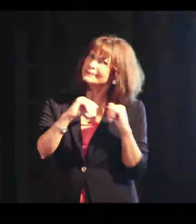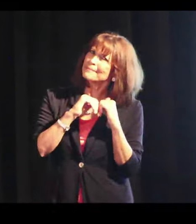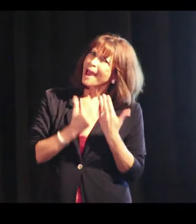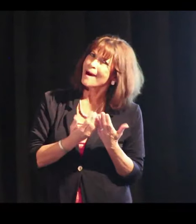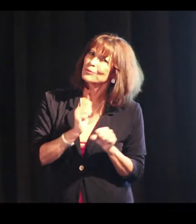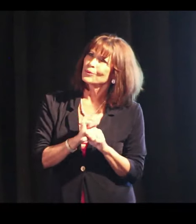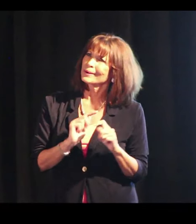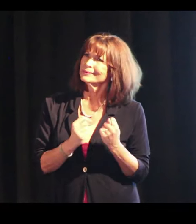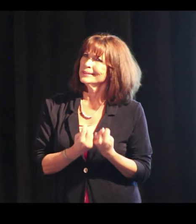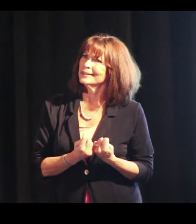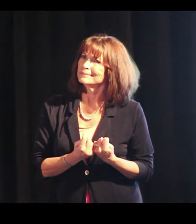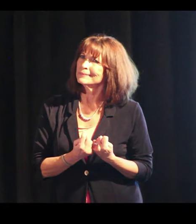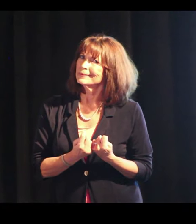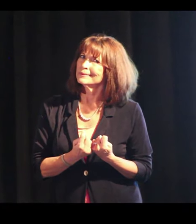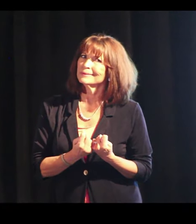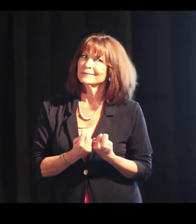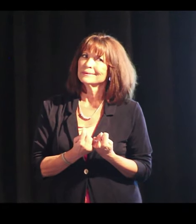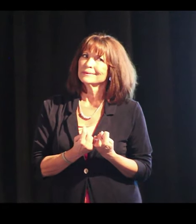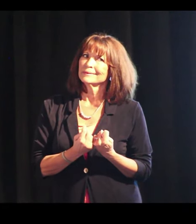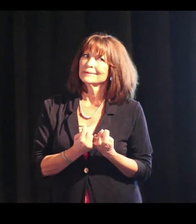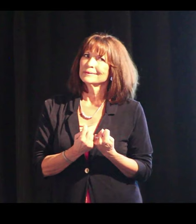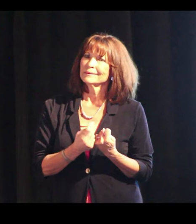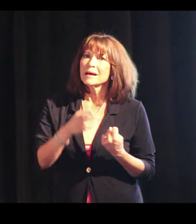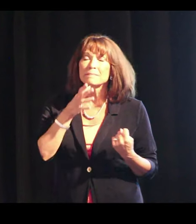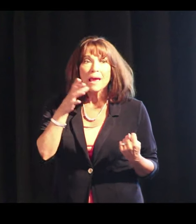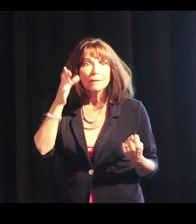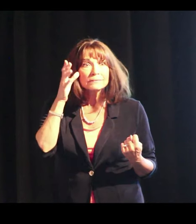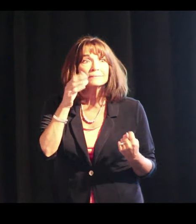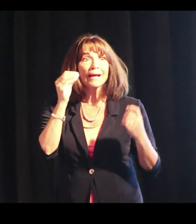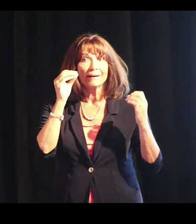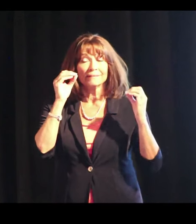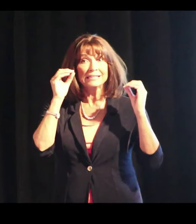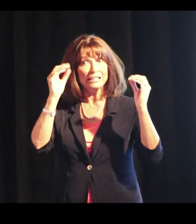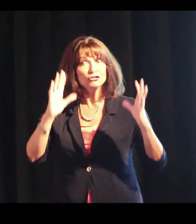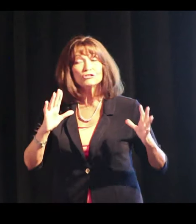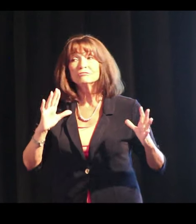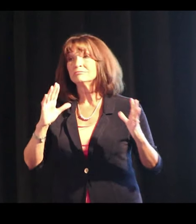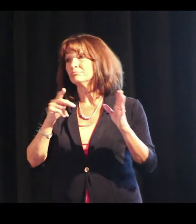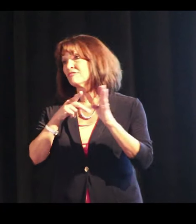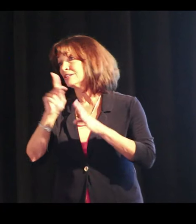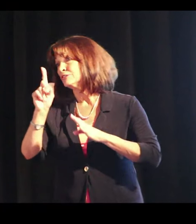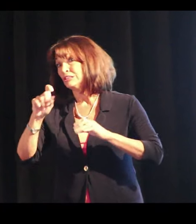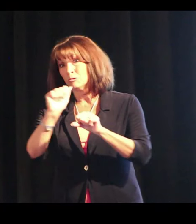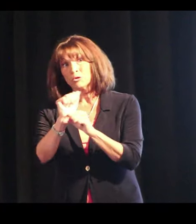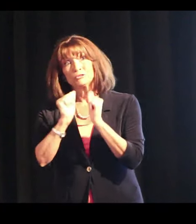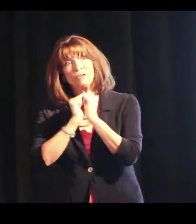how to work in those teams? Parents and teachers, and professionals, need to work together